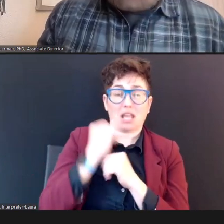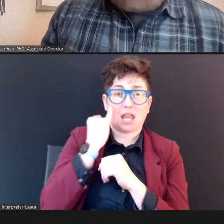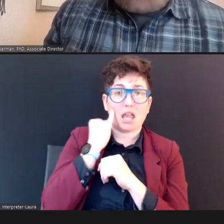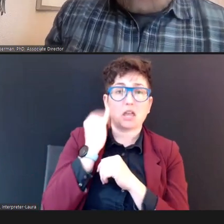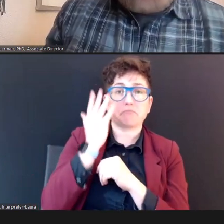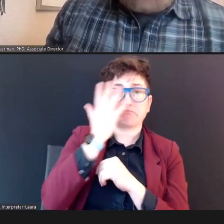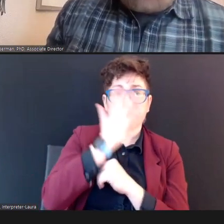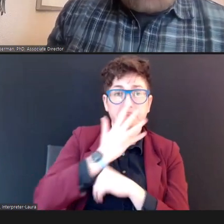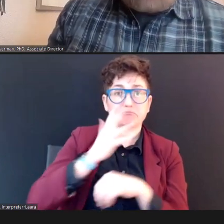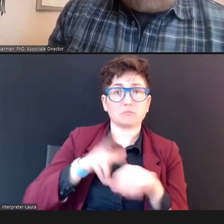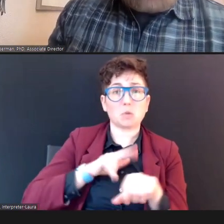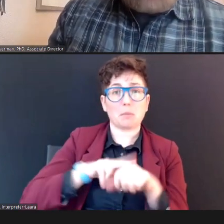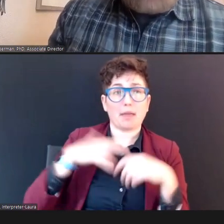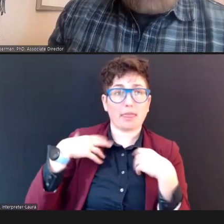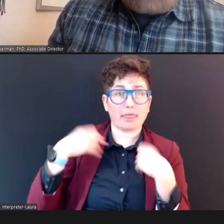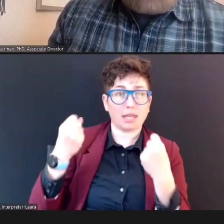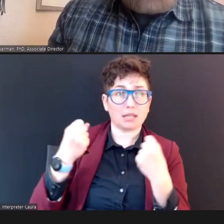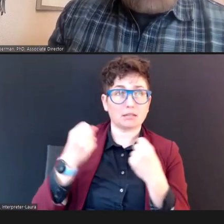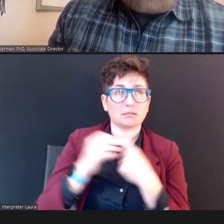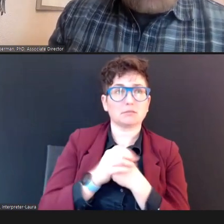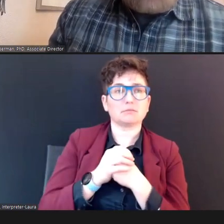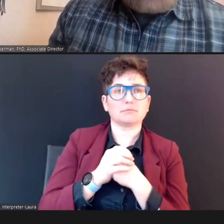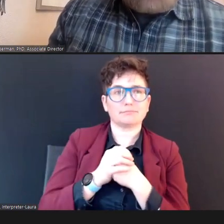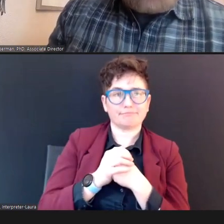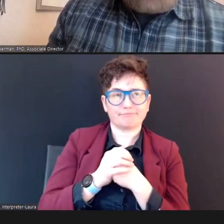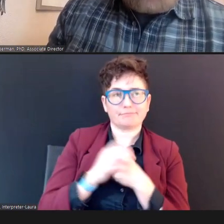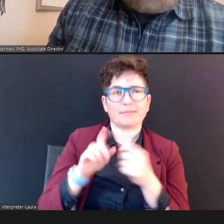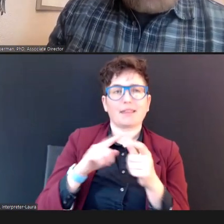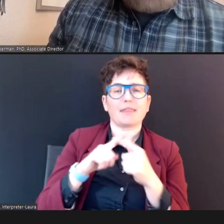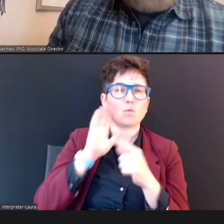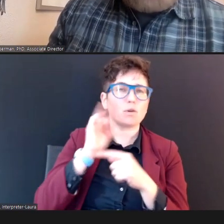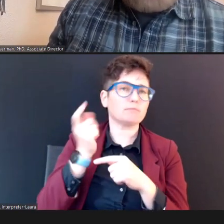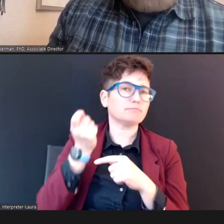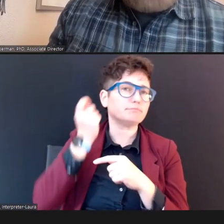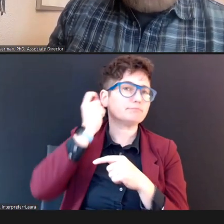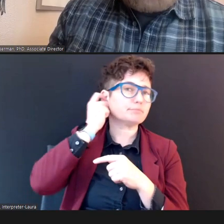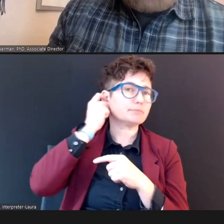going to place a small probe, and we use a small probe, on which we